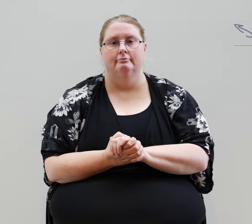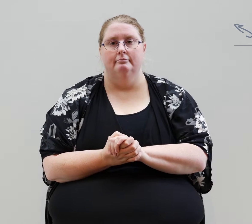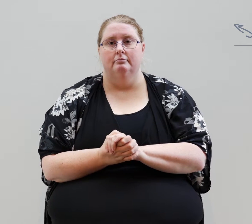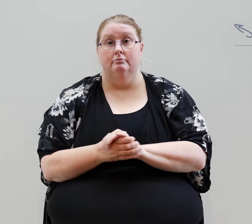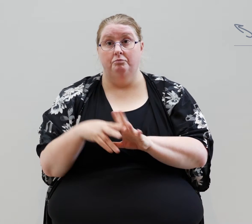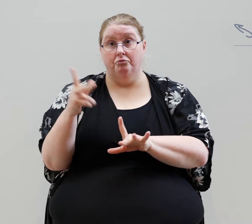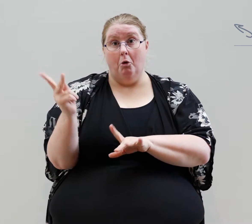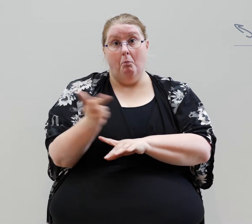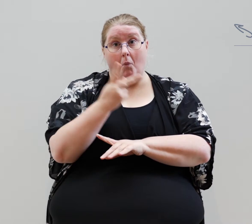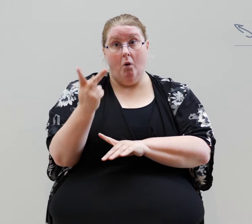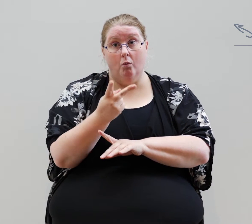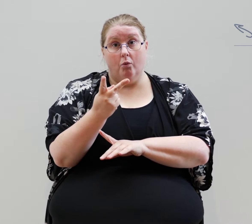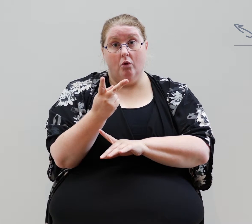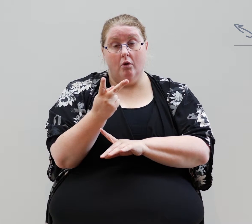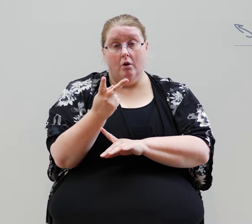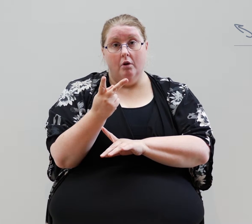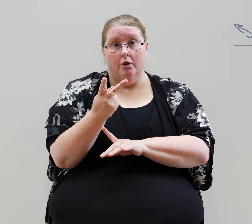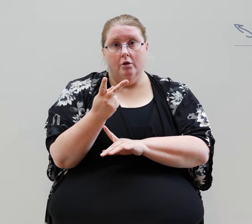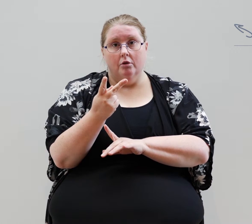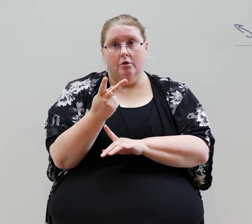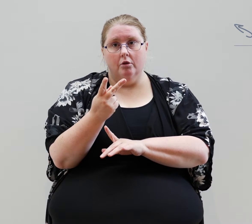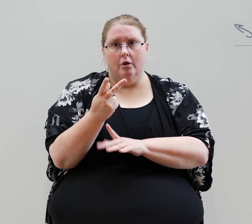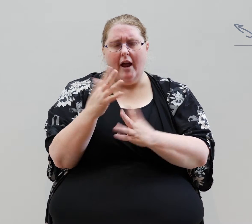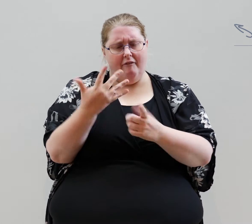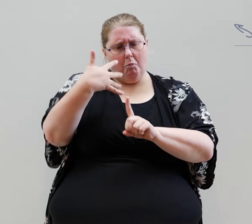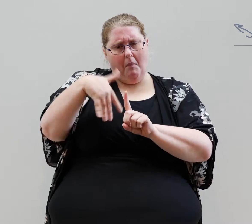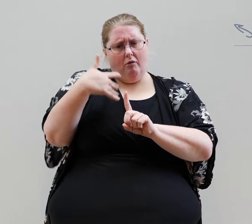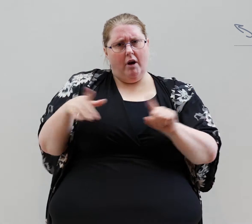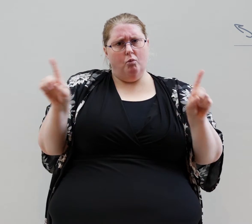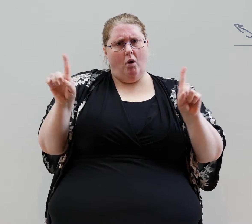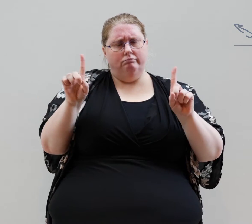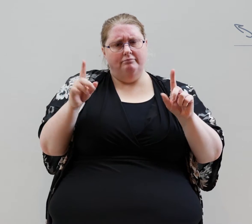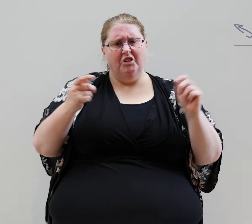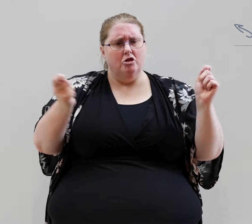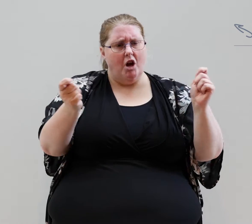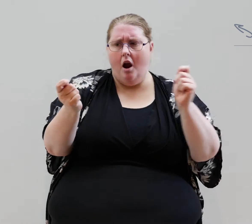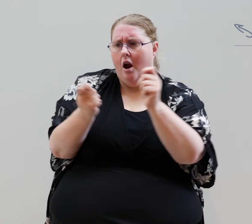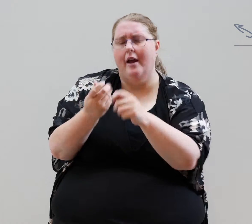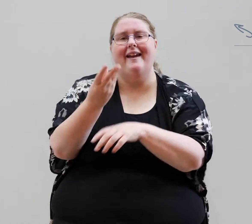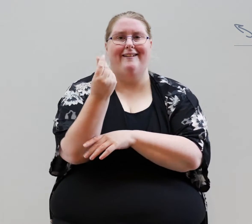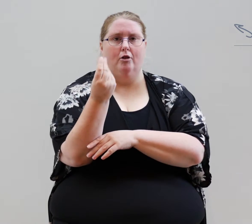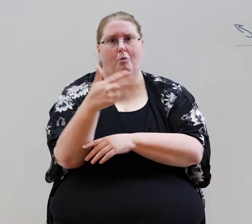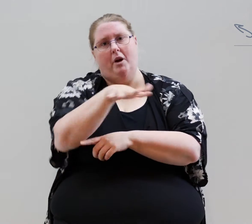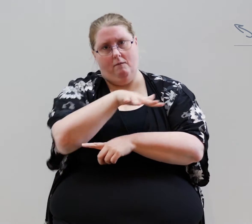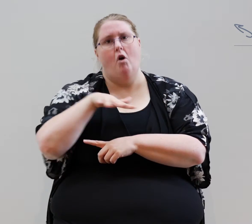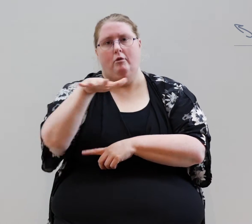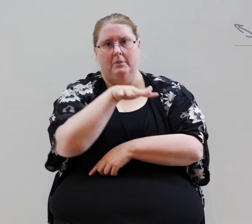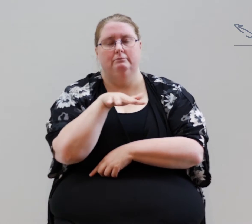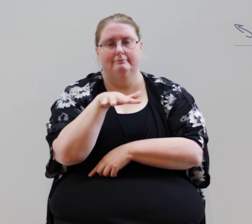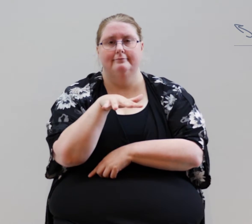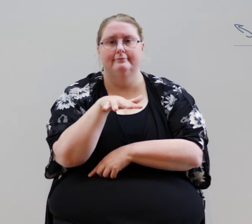both located against a changing economic environment